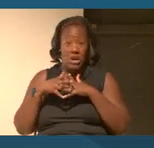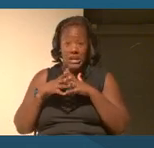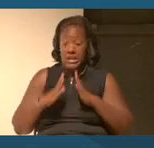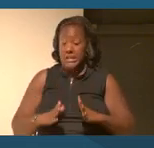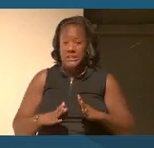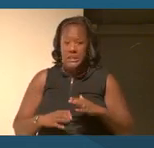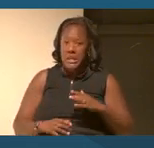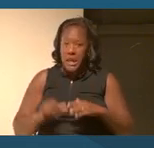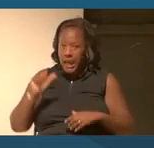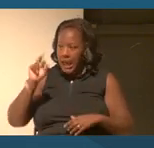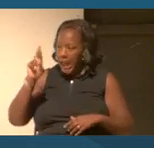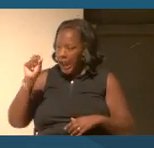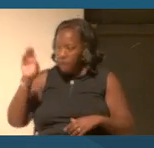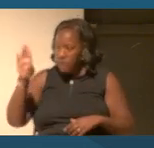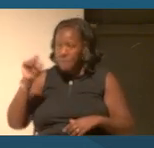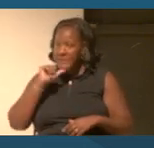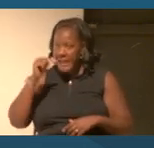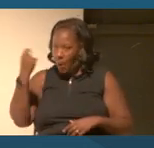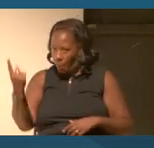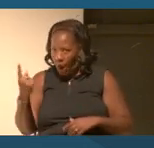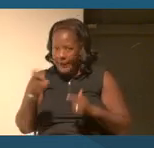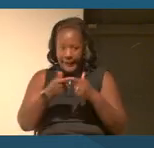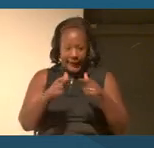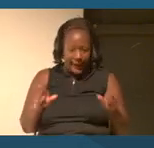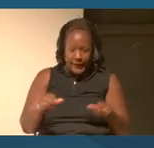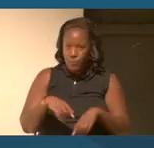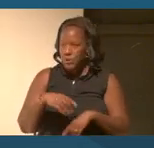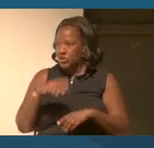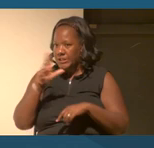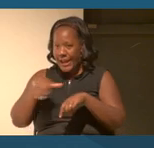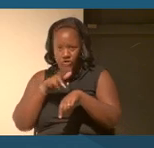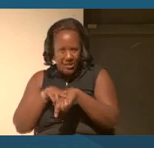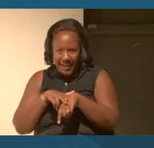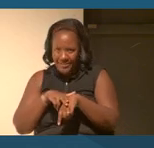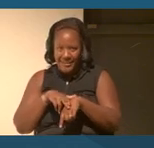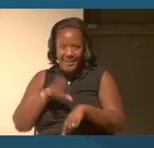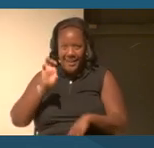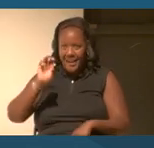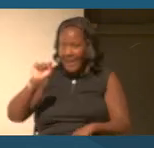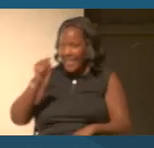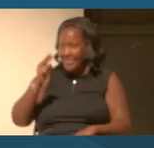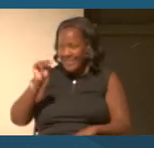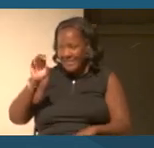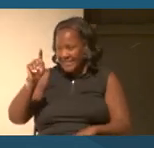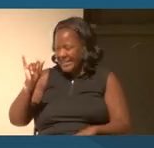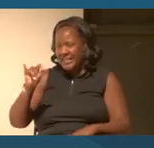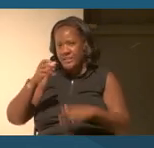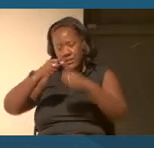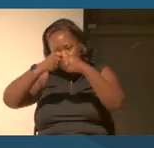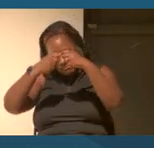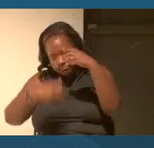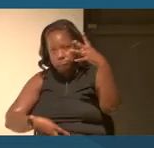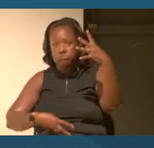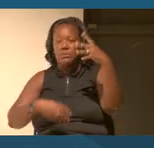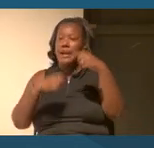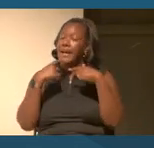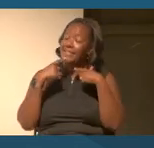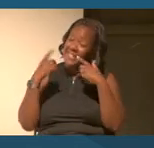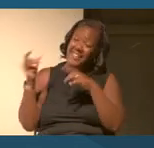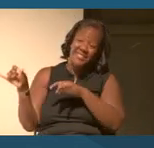ethnicity, language, etc. It just runs the gamut, for instance, and that's true for many different people.